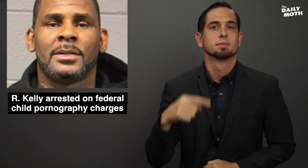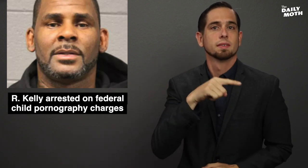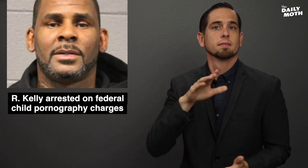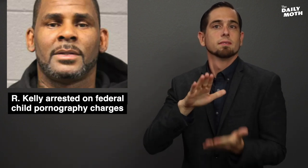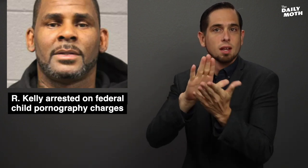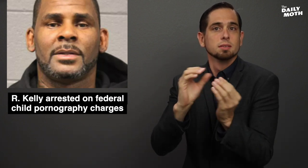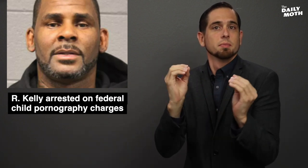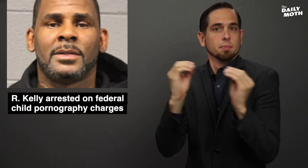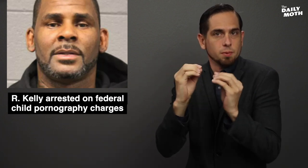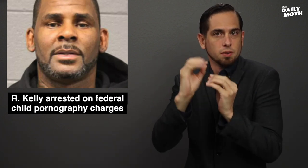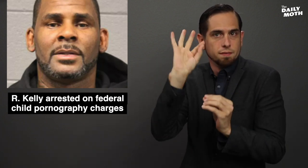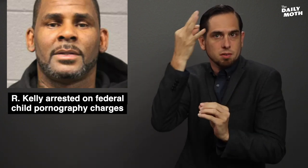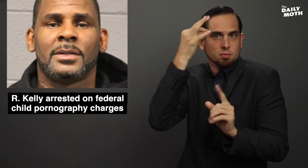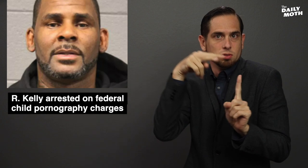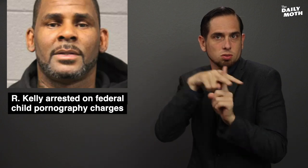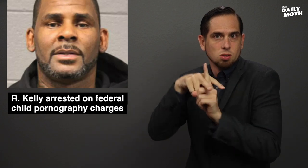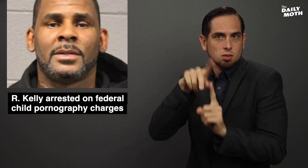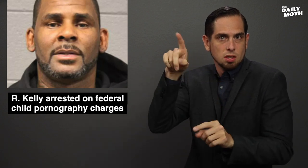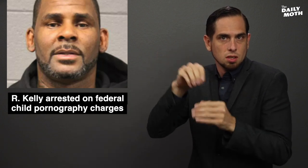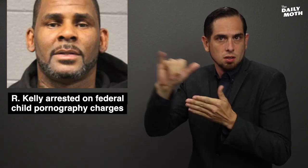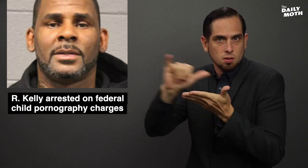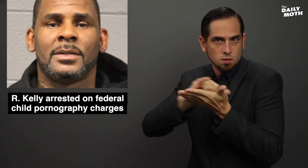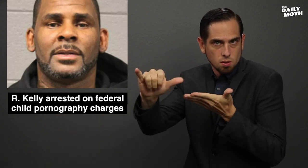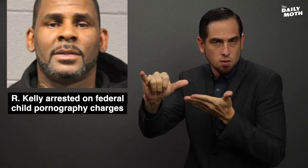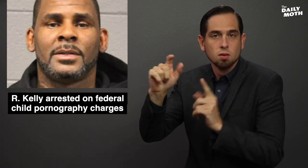He faces additional federal charges in New York,